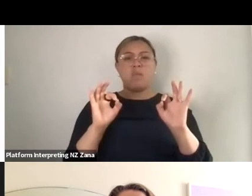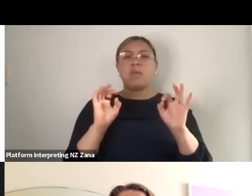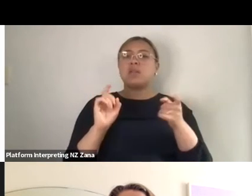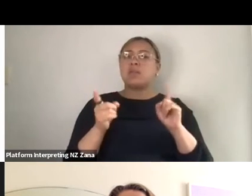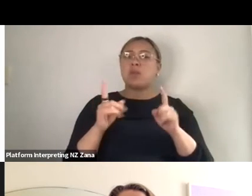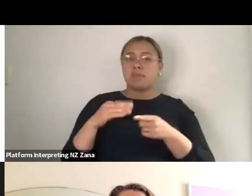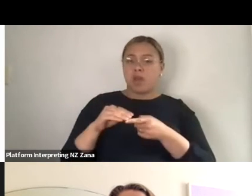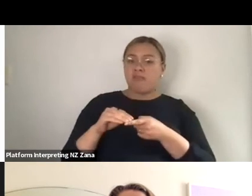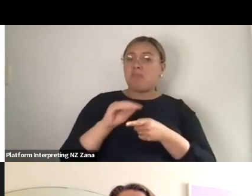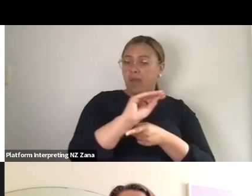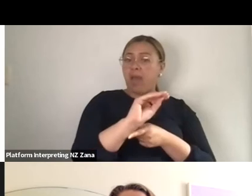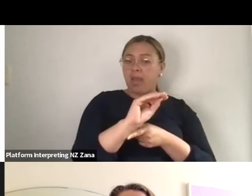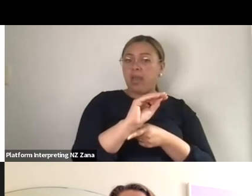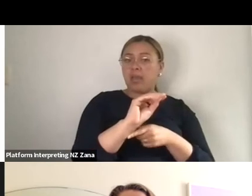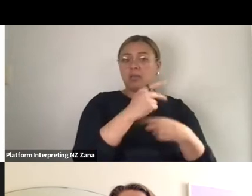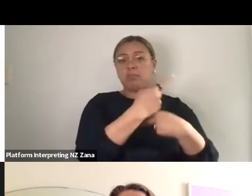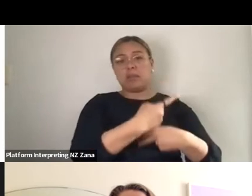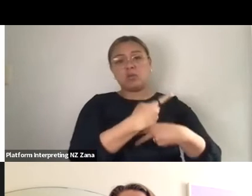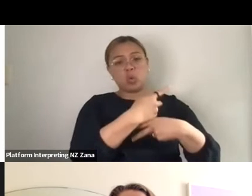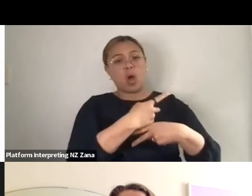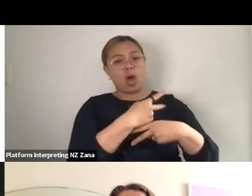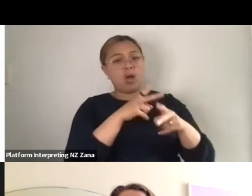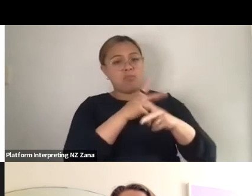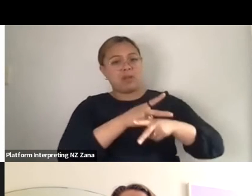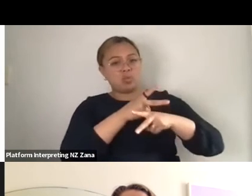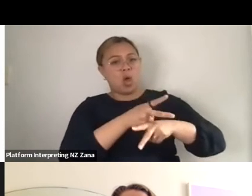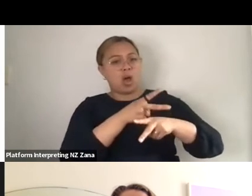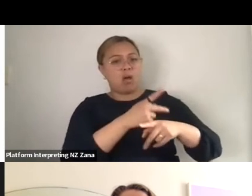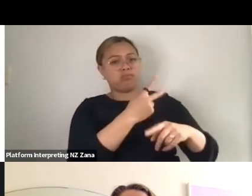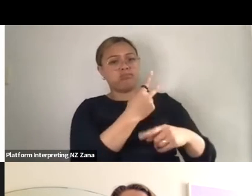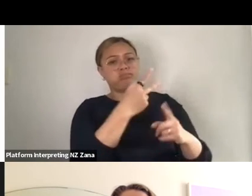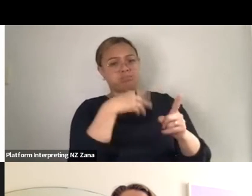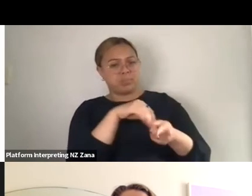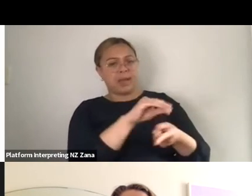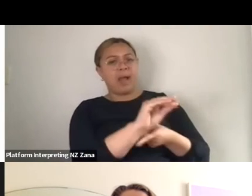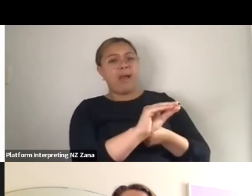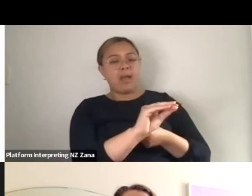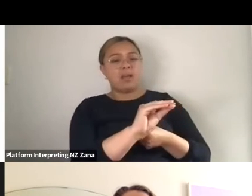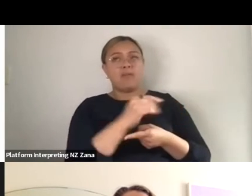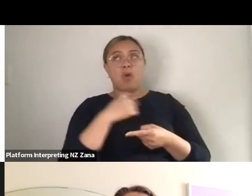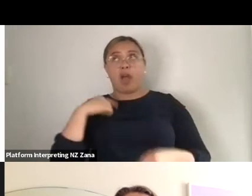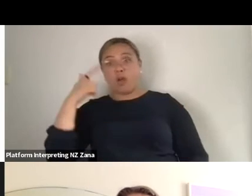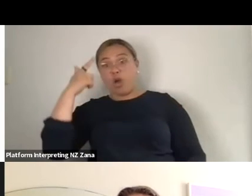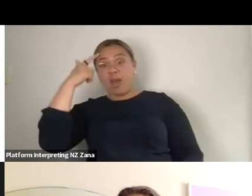be a mentor for a project or an idea. Sometimes it's just, it's the person you're working with,